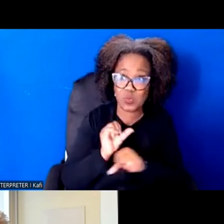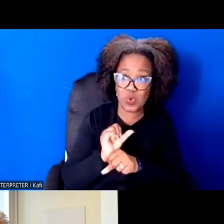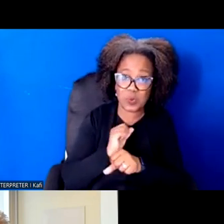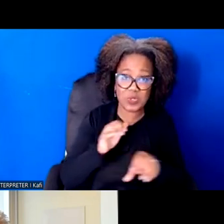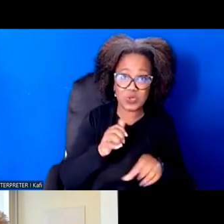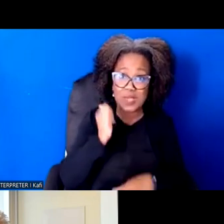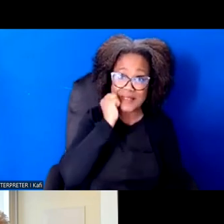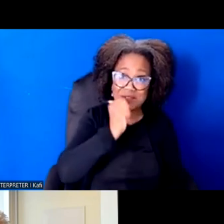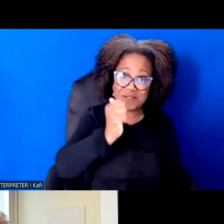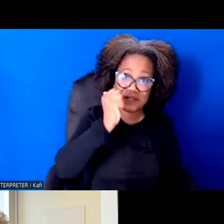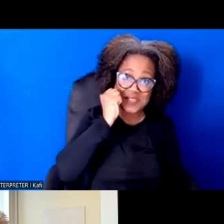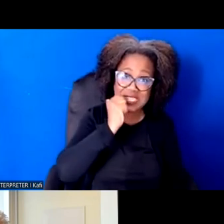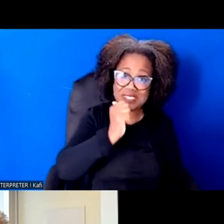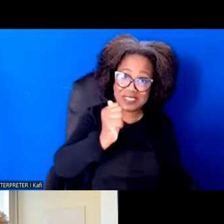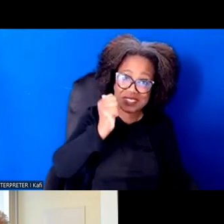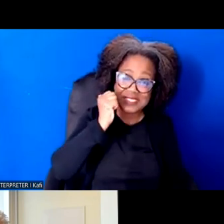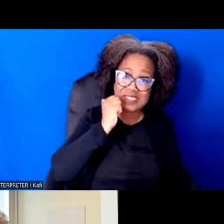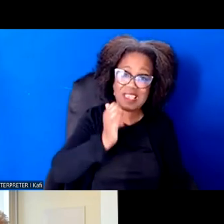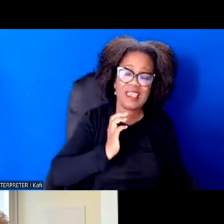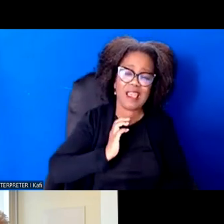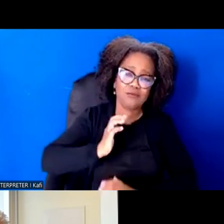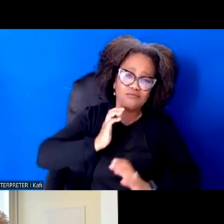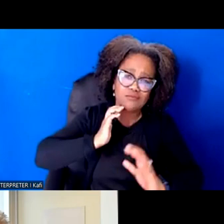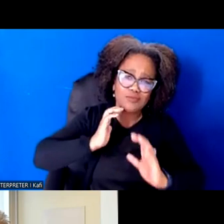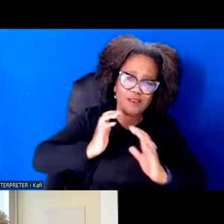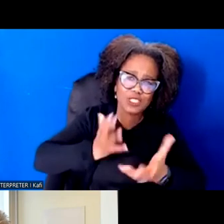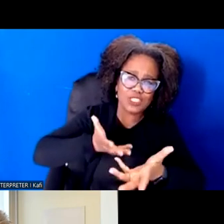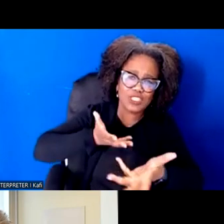It's in the engagement, in the conversations, in the in the relationship building.